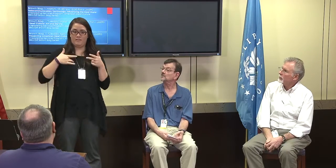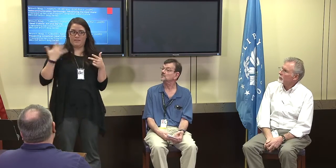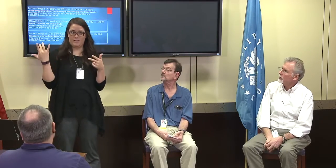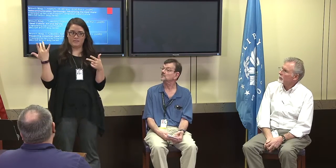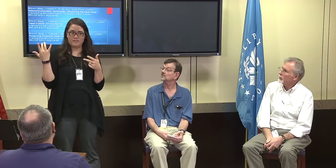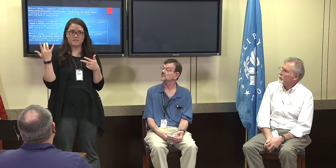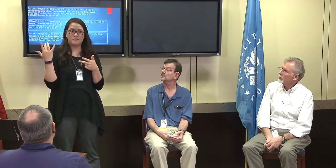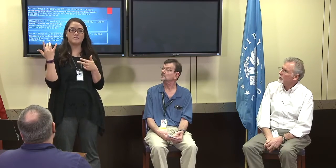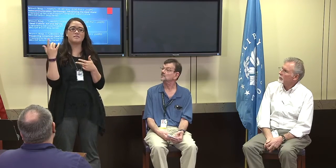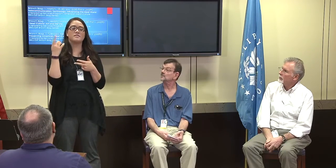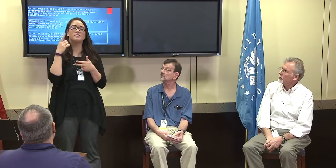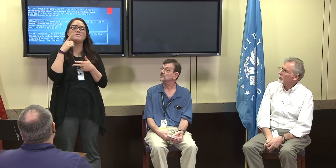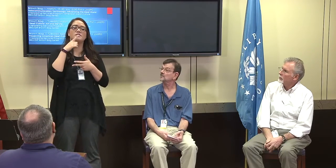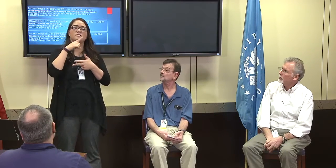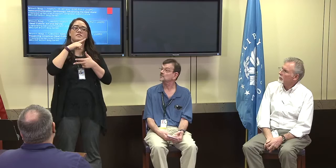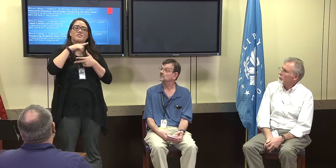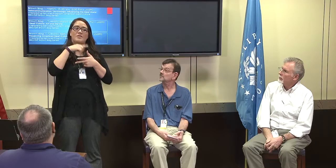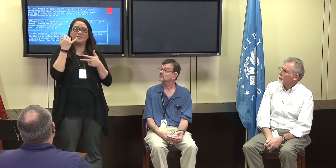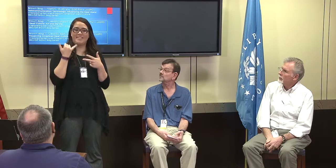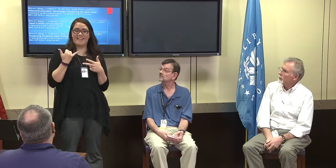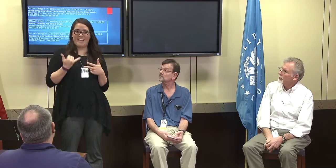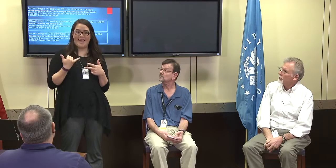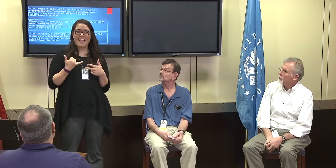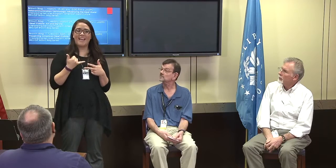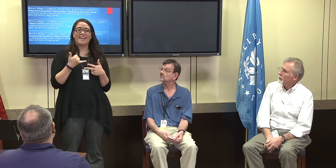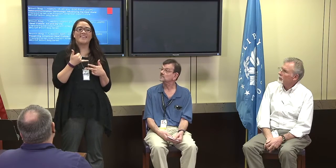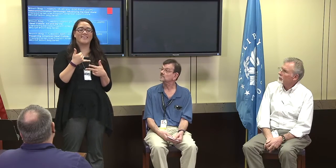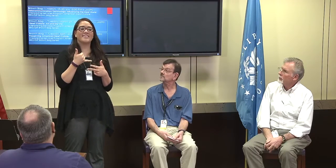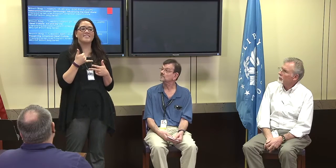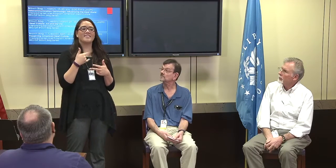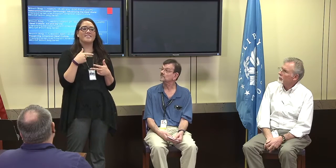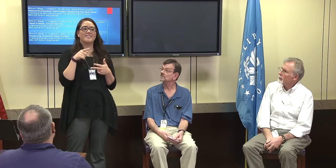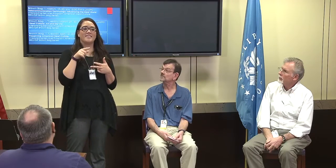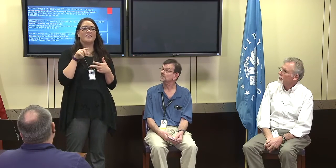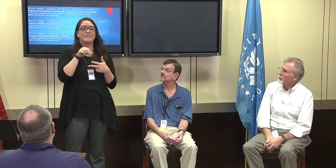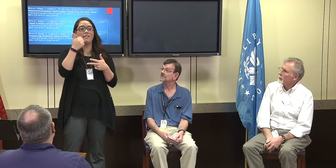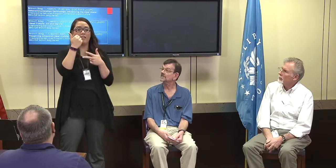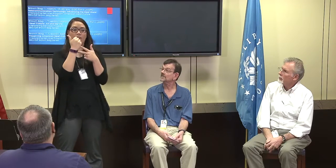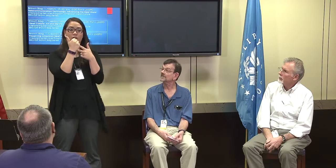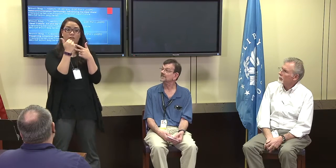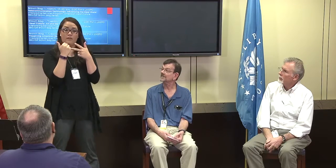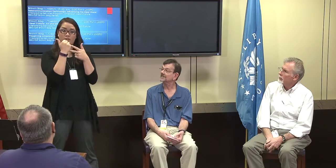During my tenure here, I'll be planning three different events. The first one is commencing today